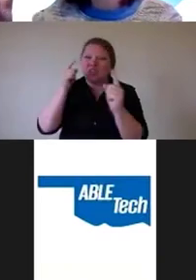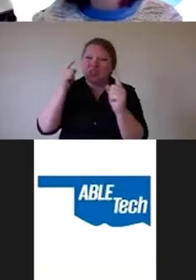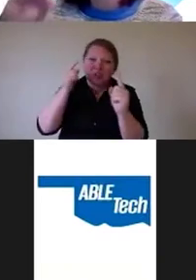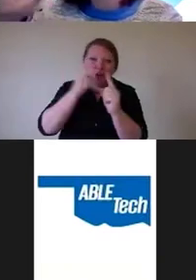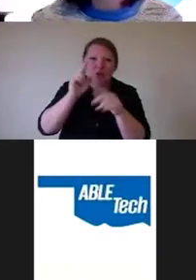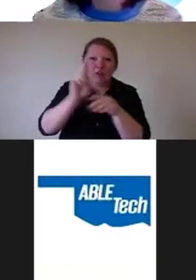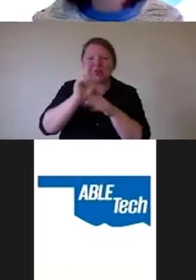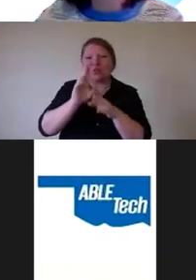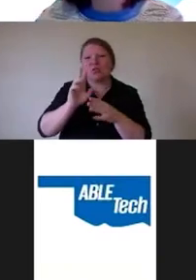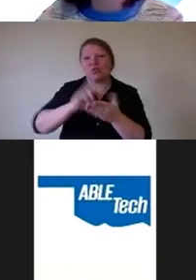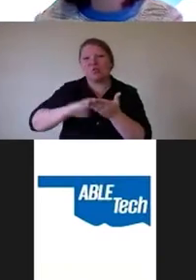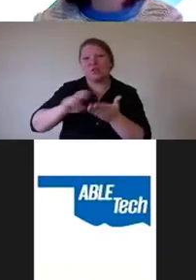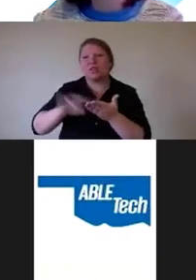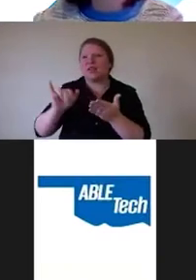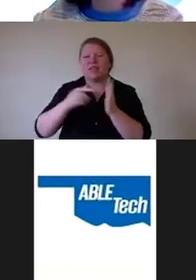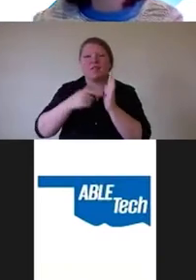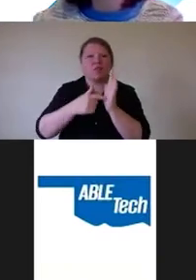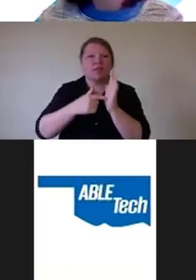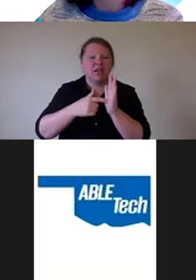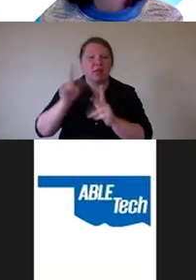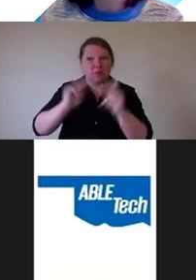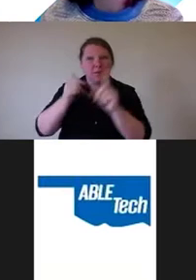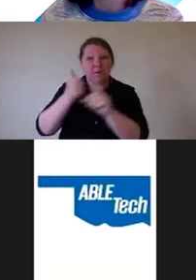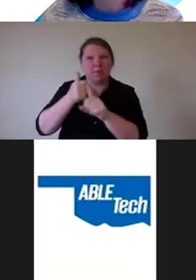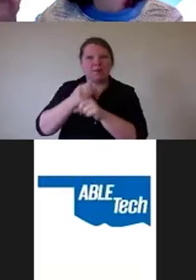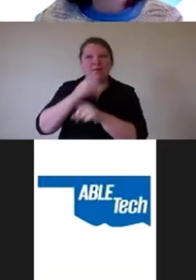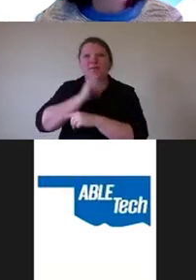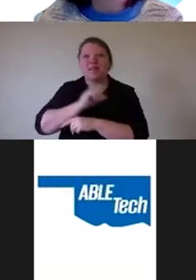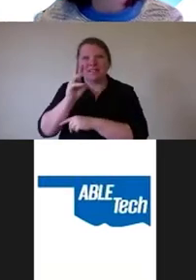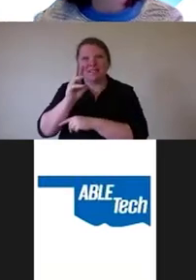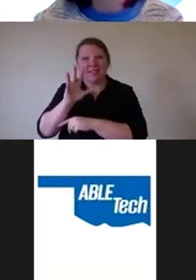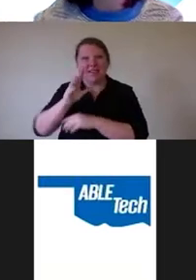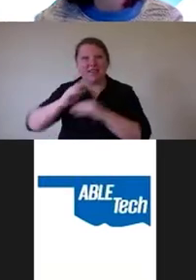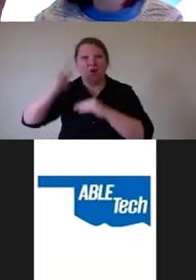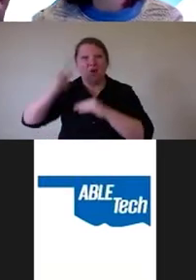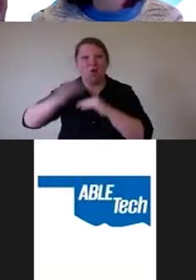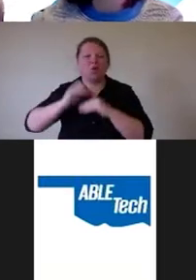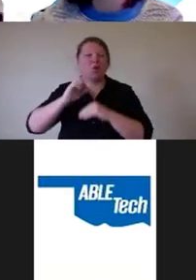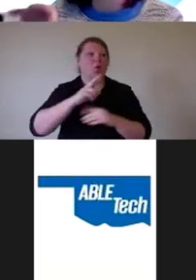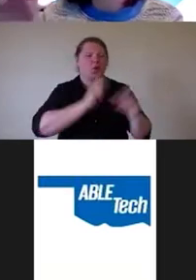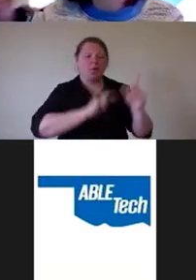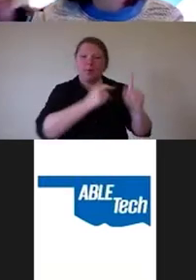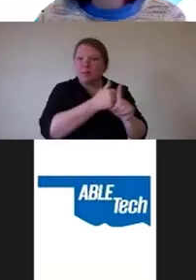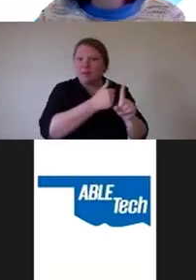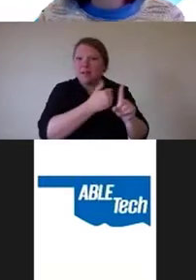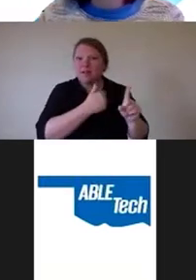for people over age 65, for people who have hearing loss, for people who have vision loss,